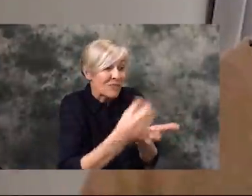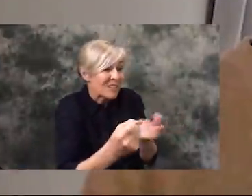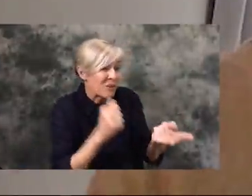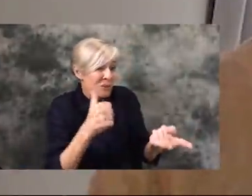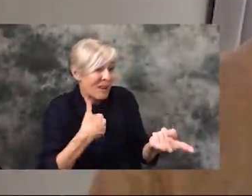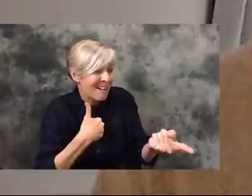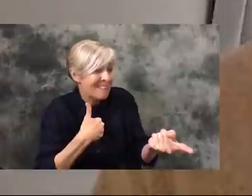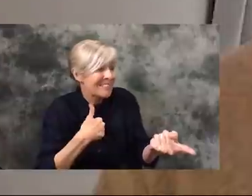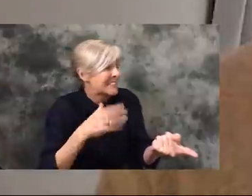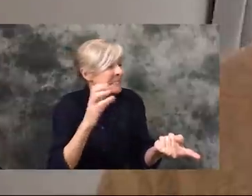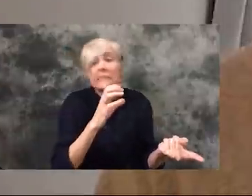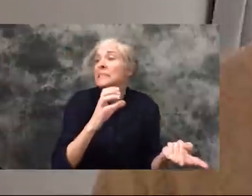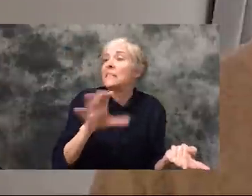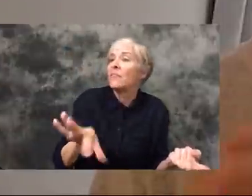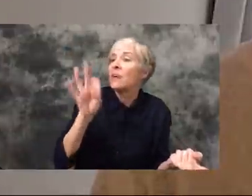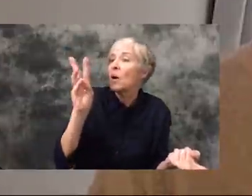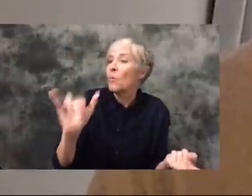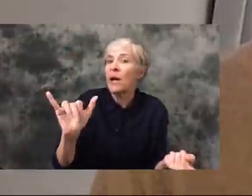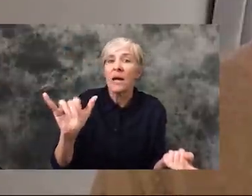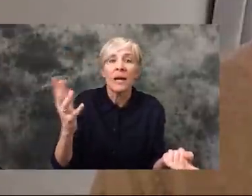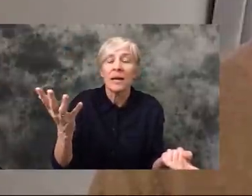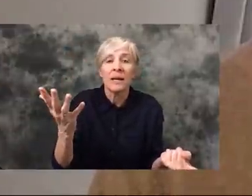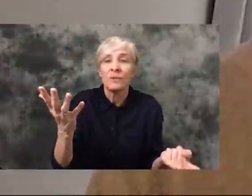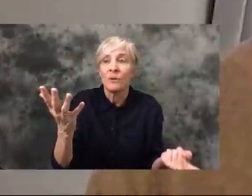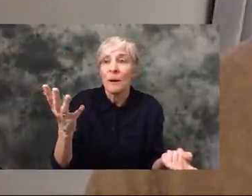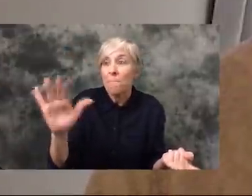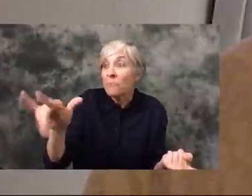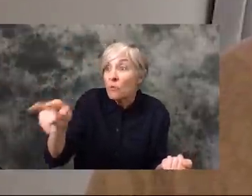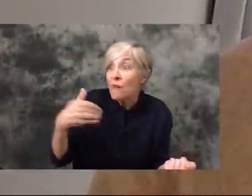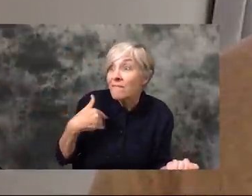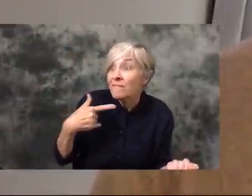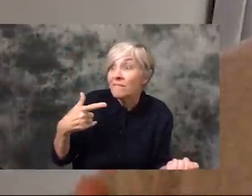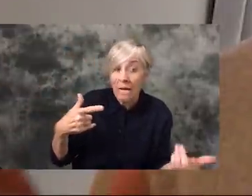commodity that we figure out a way as a community to sort of trade and barter or